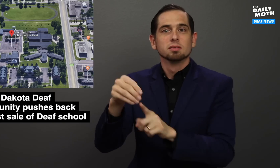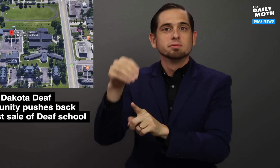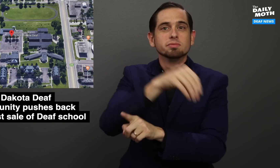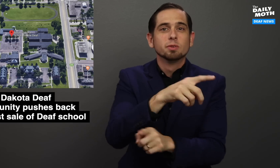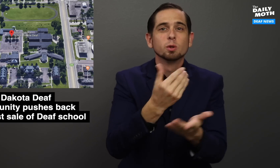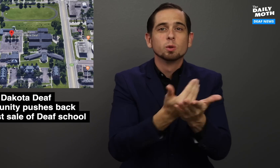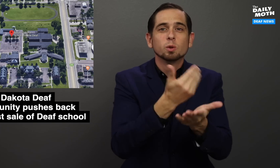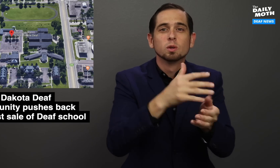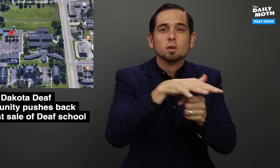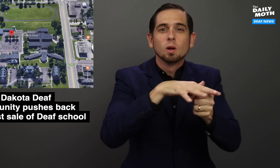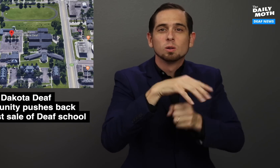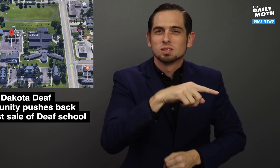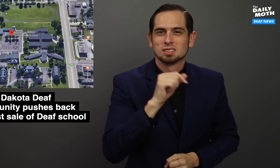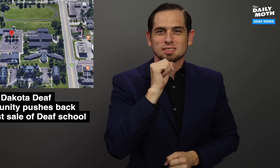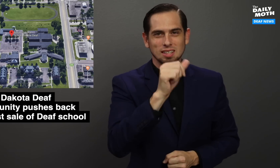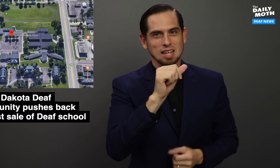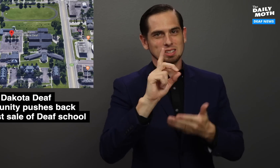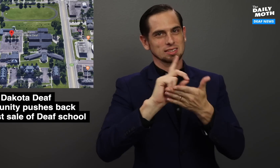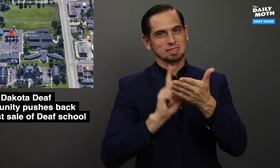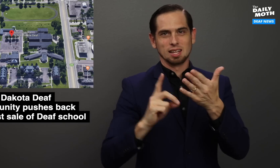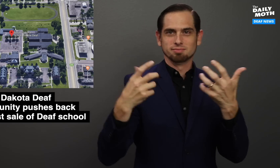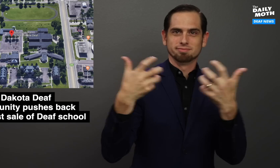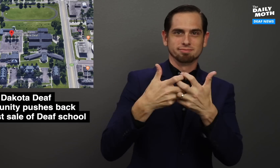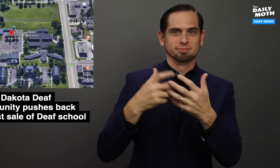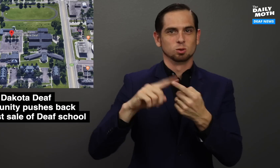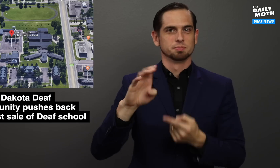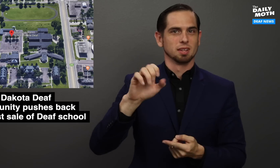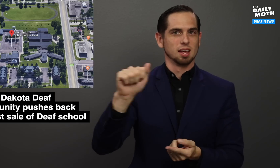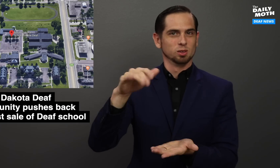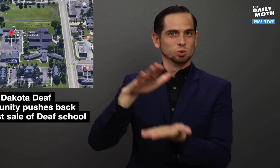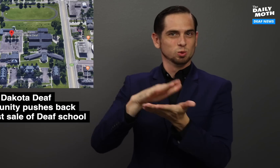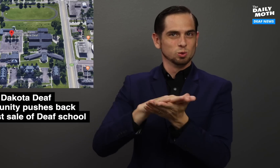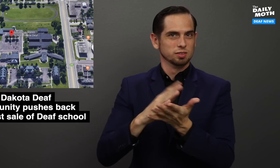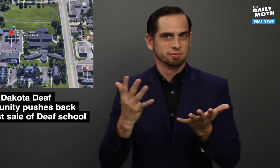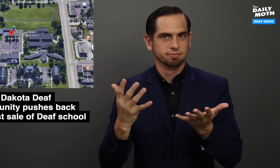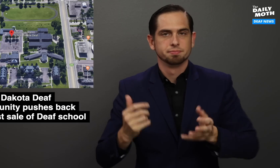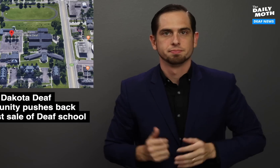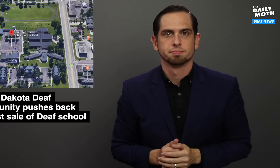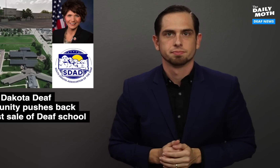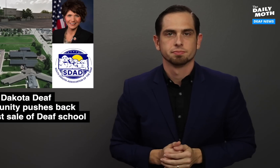the new location is not designed to be a school.